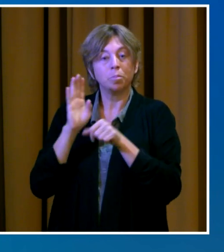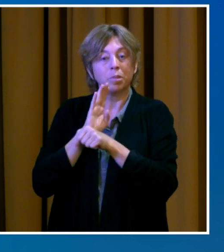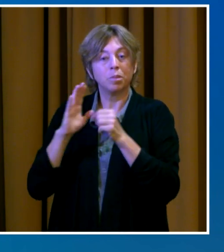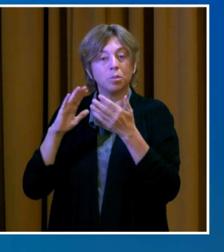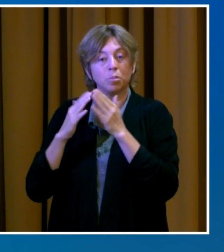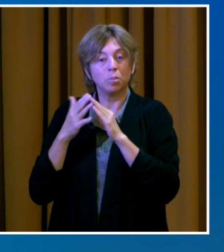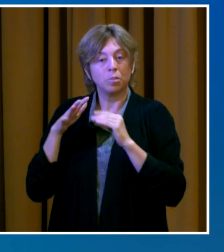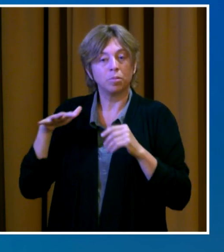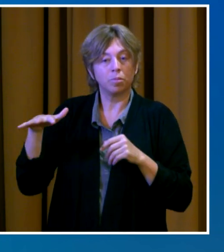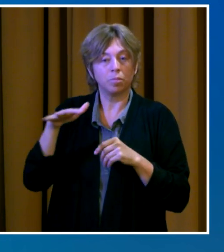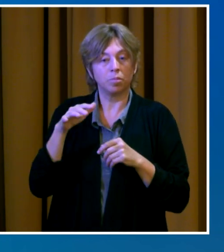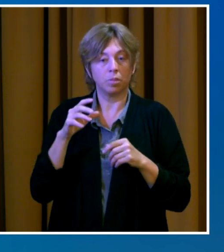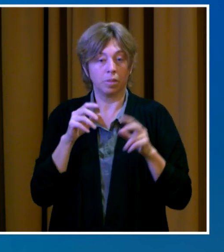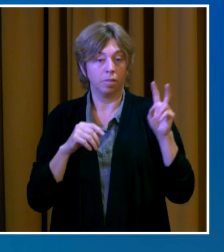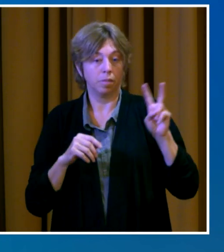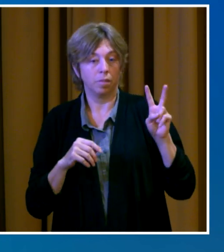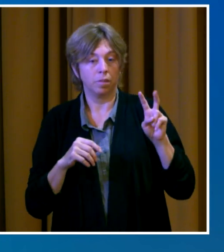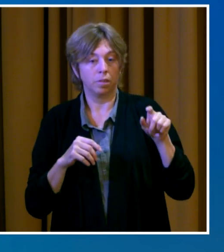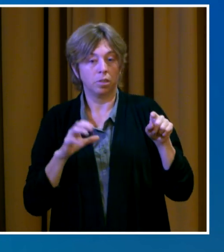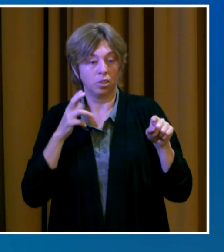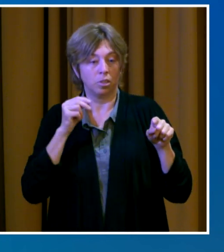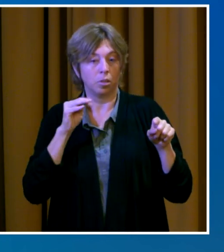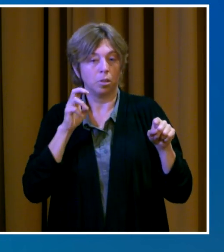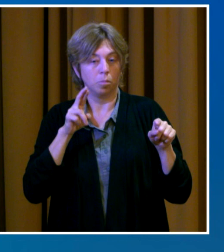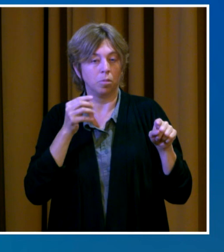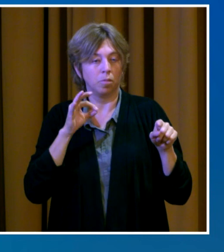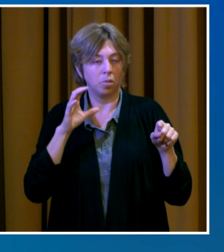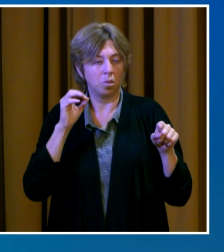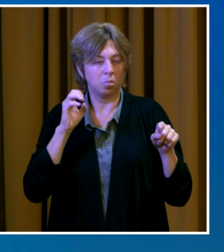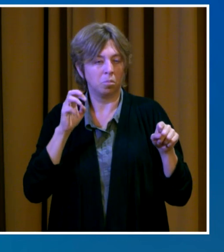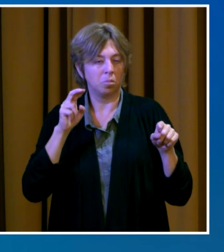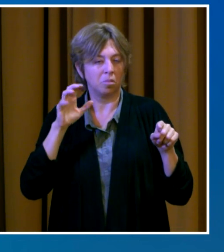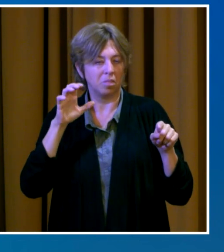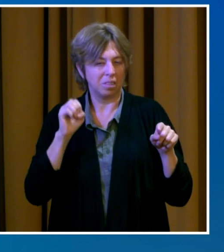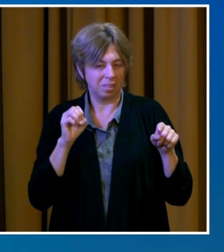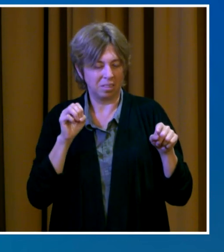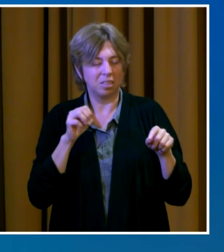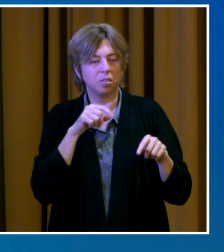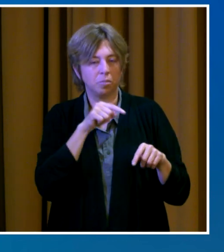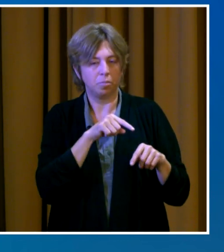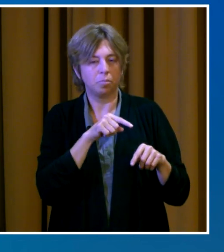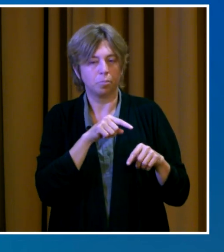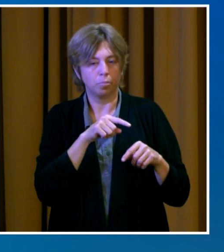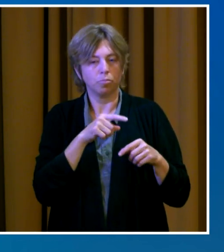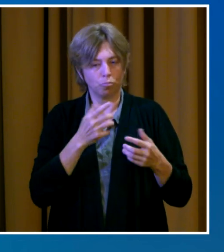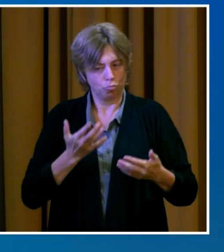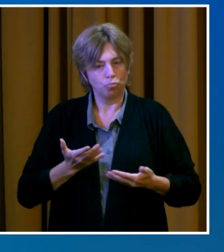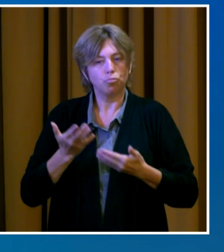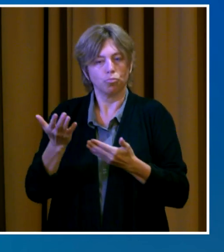all Clark County businesses the opportunity to join it's "Grow